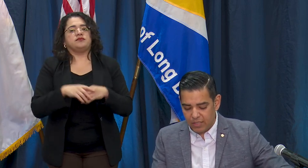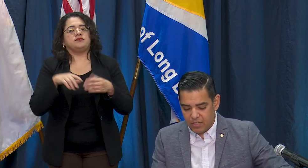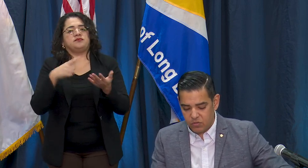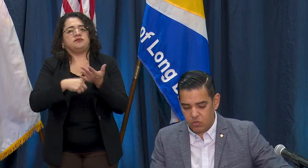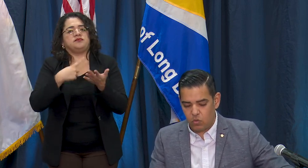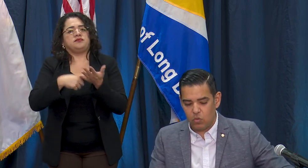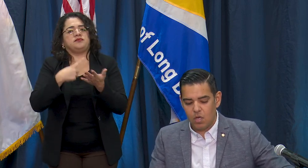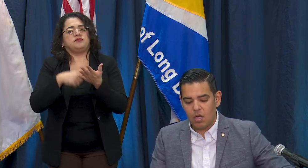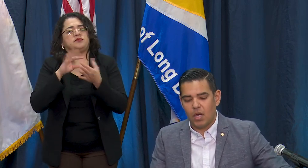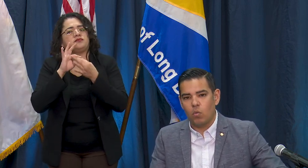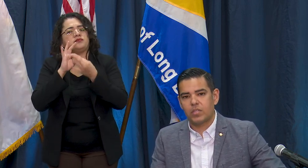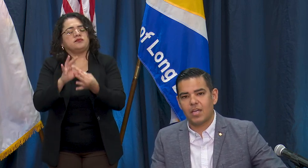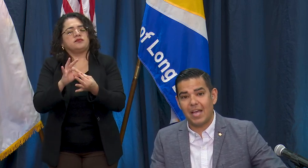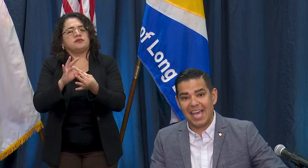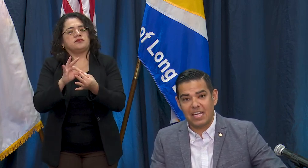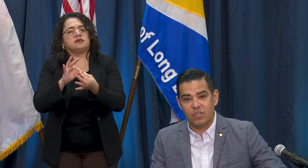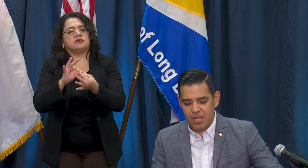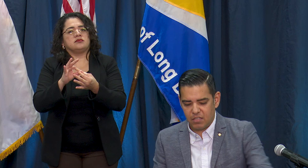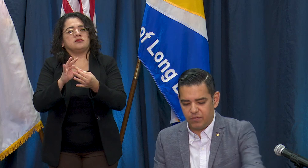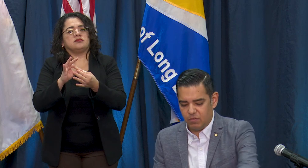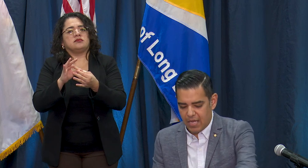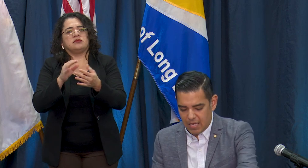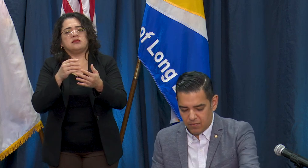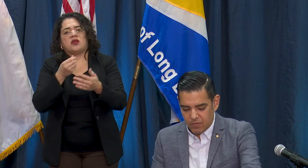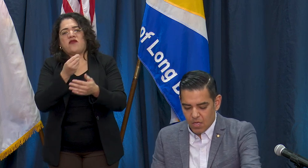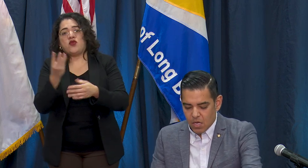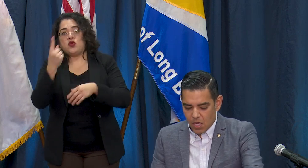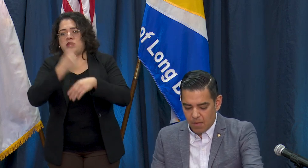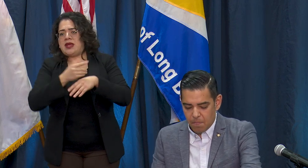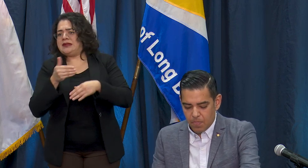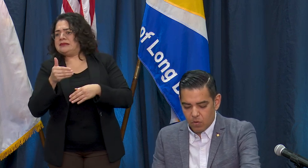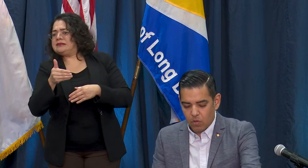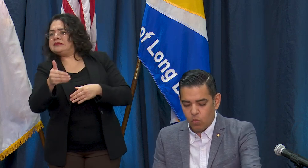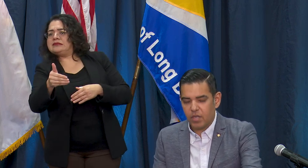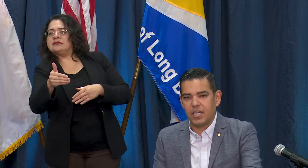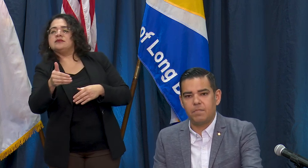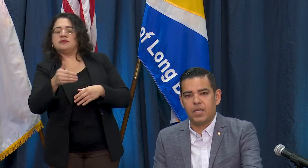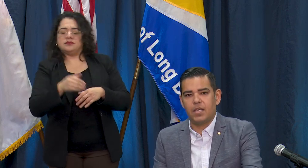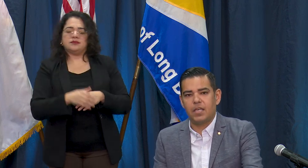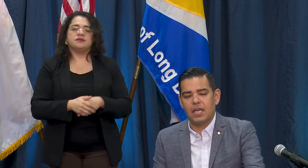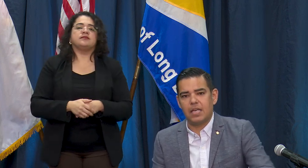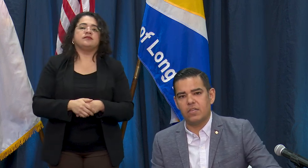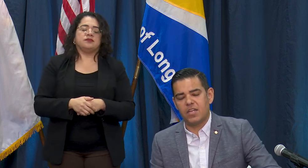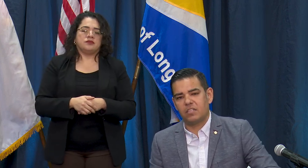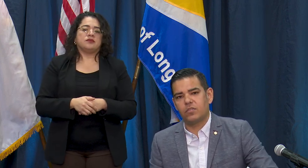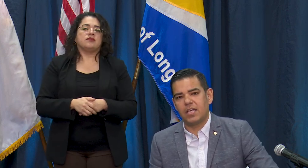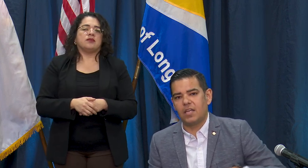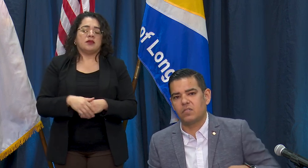relates to what's ahead in the next few days. We're going to be, in the next few days,